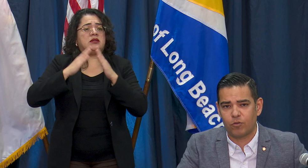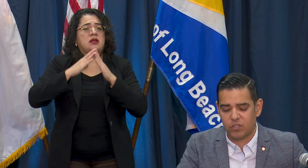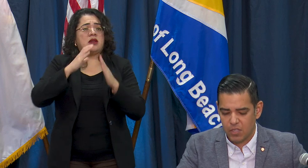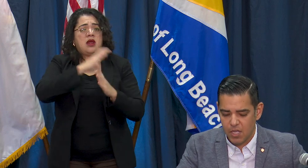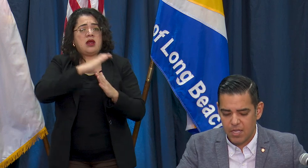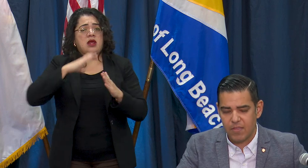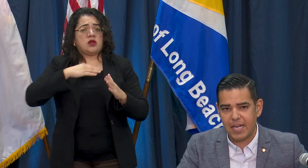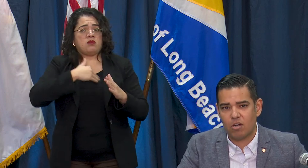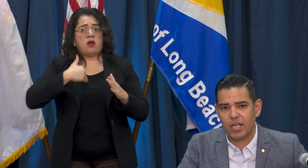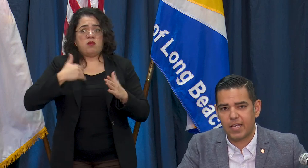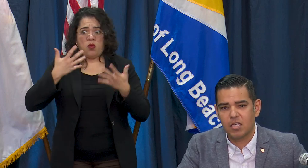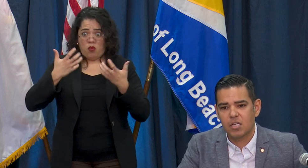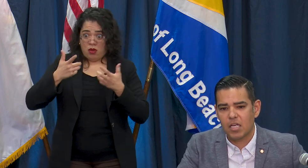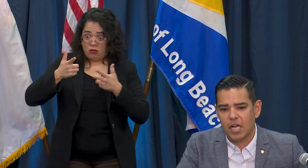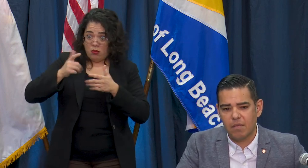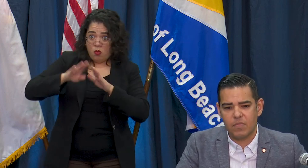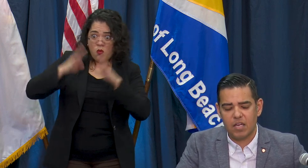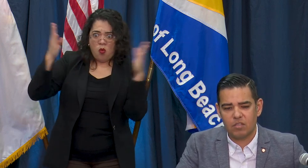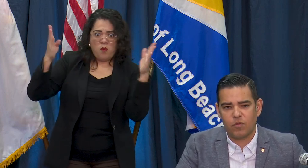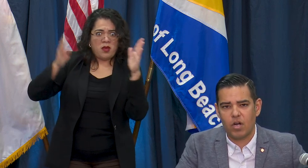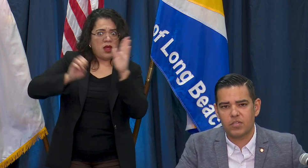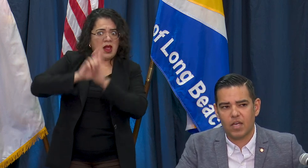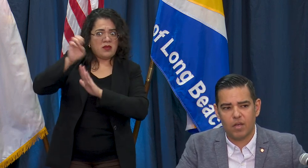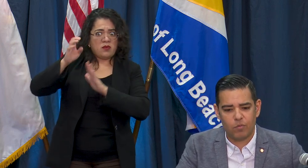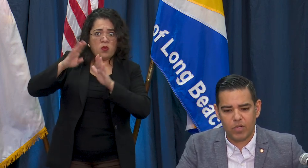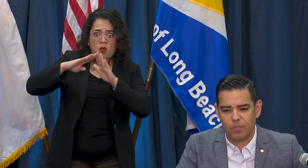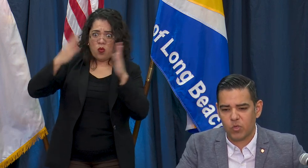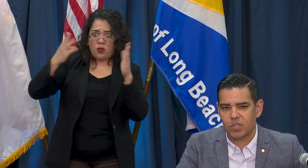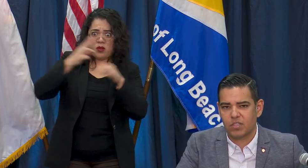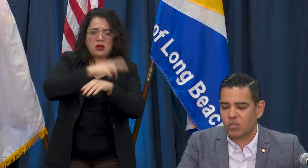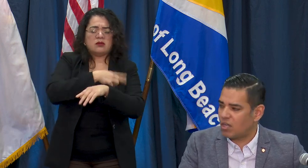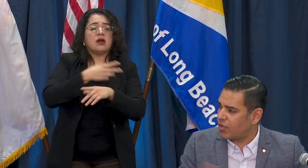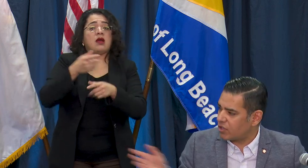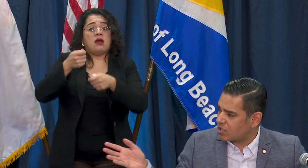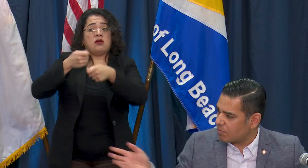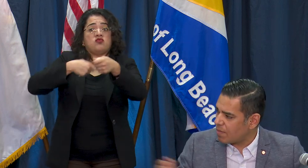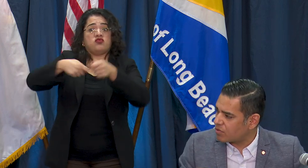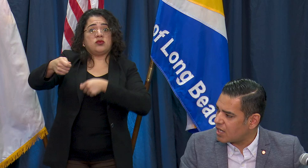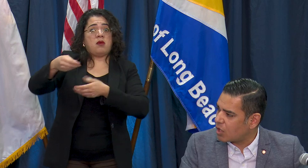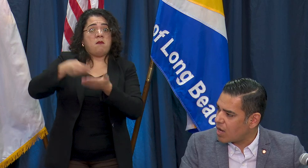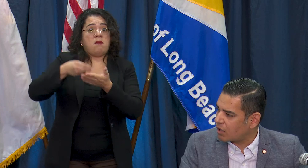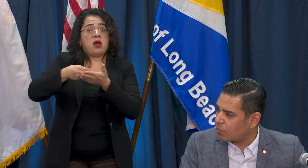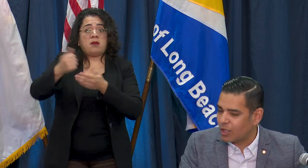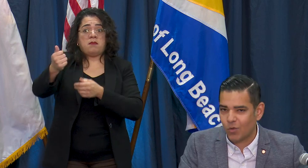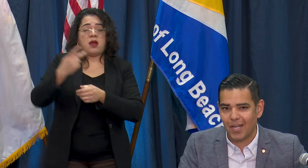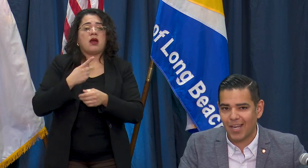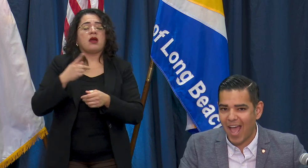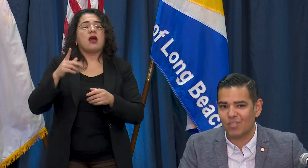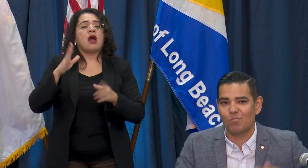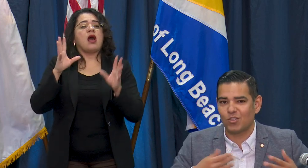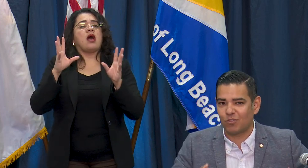efforts in that area and as far as reimbursement is concerned I think the Assemblymember said it correctly we're going to try to get as much